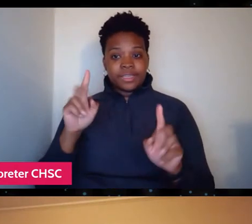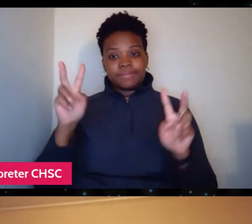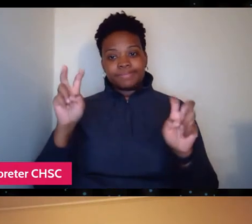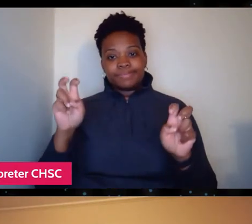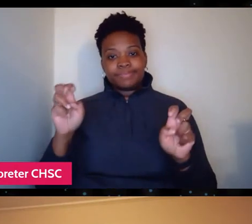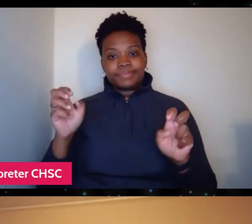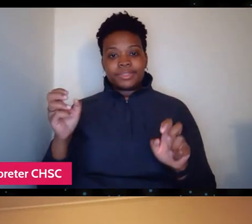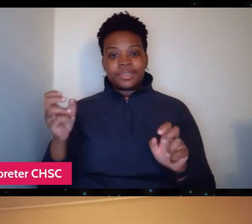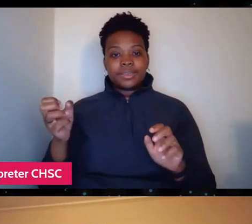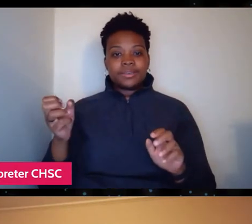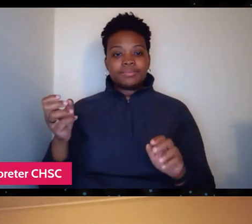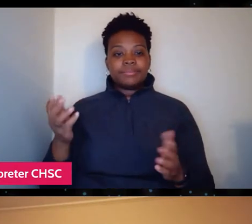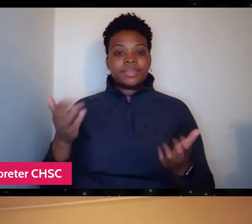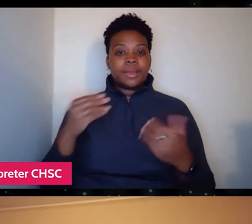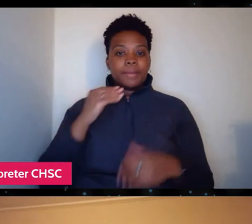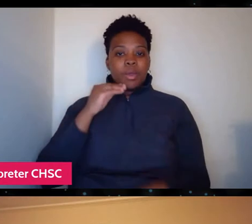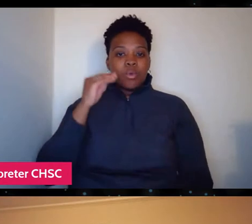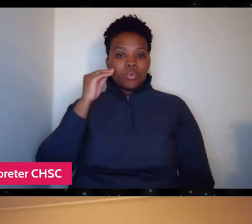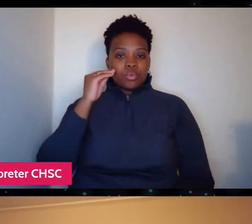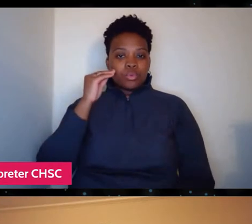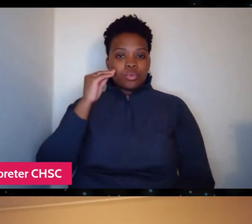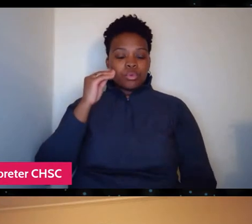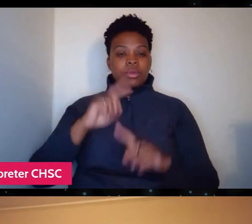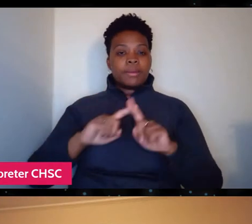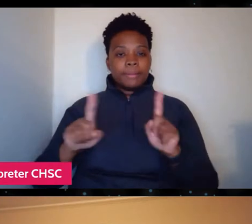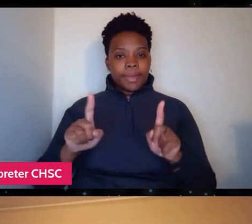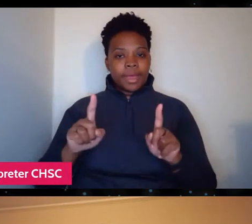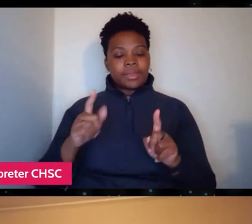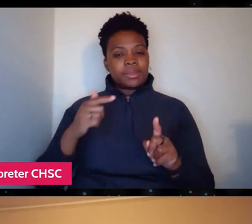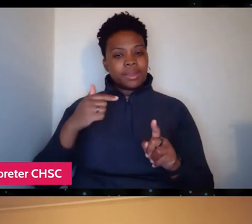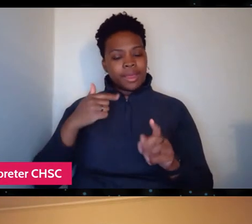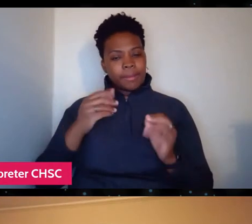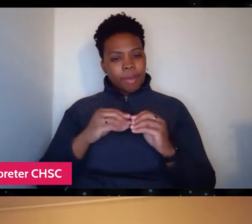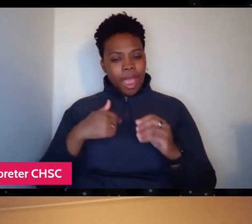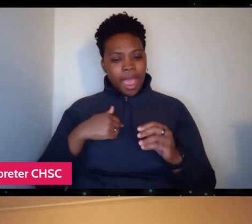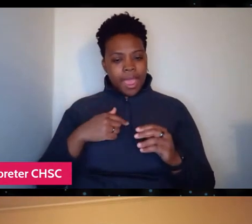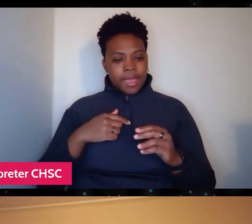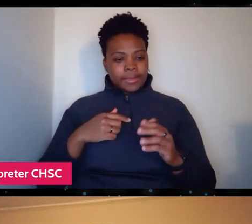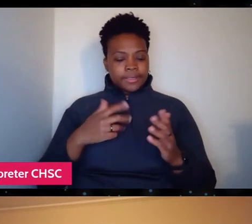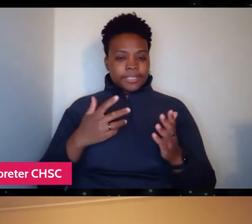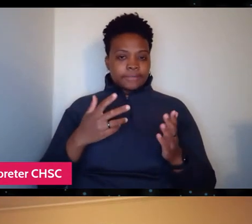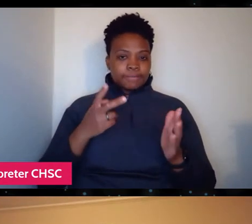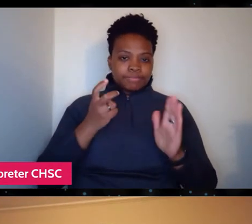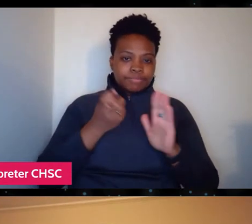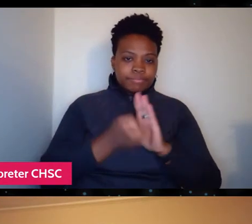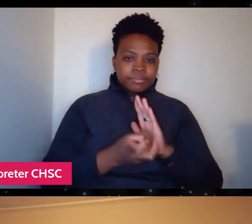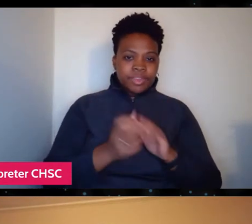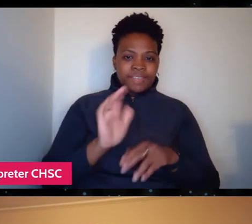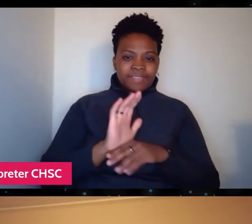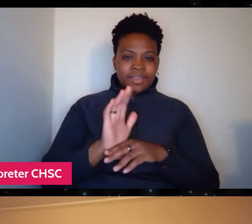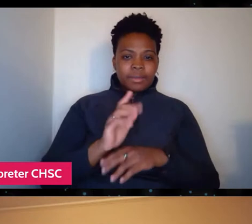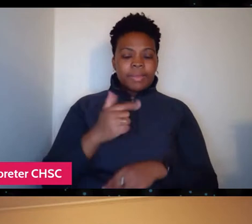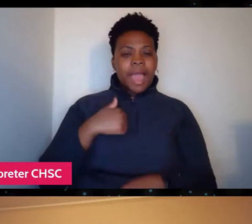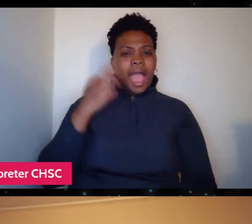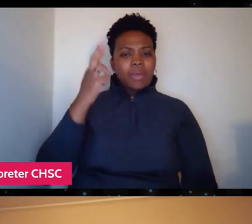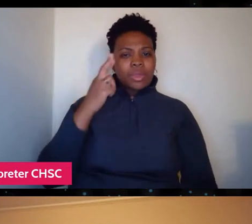But when I got into the film, what I realized was there was this other equally poignant,